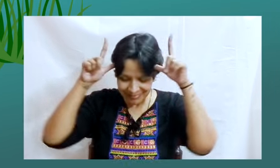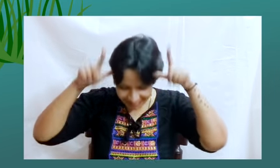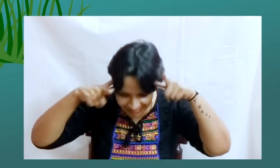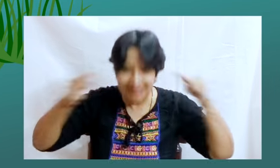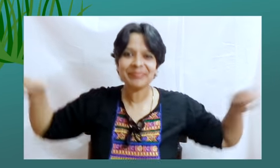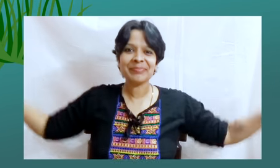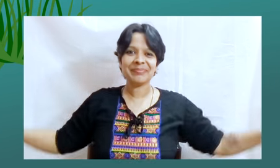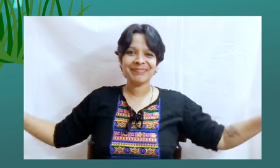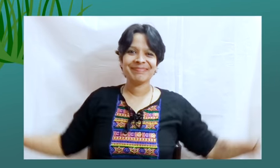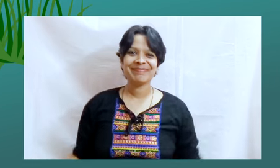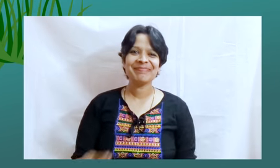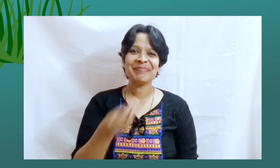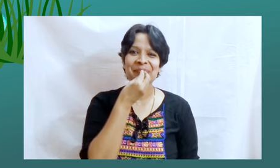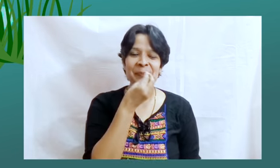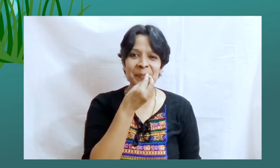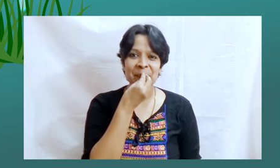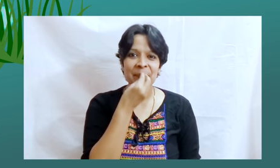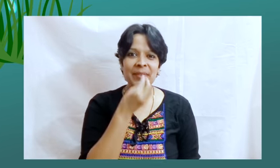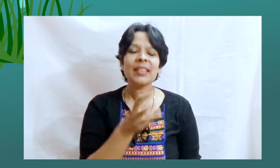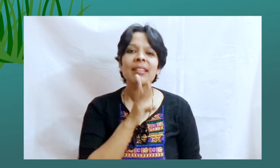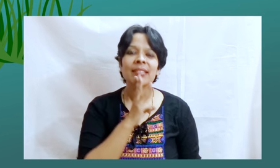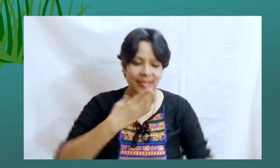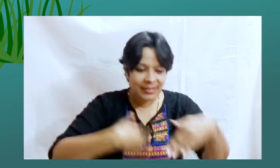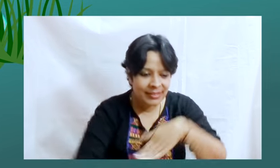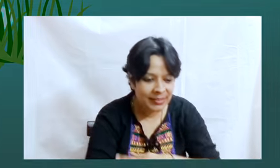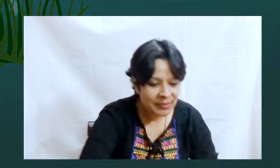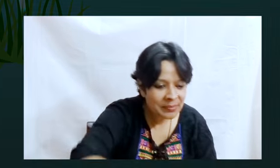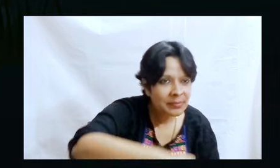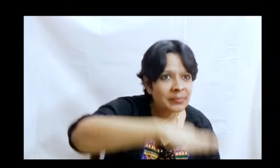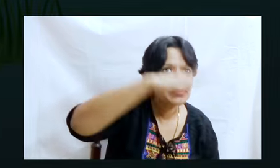The stupid bird then ate the water weeds, but the food didn’t agree with him